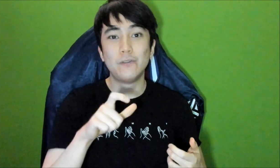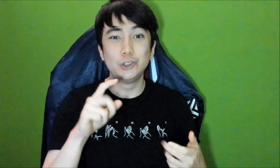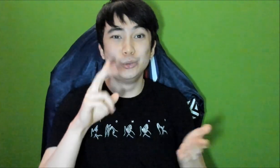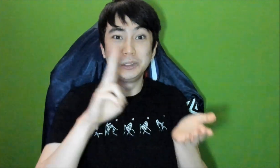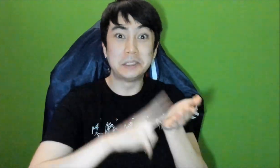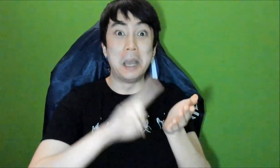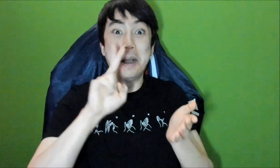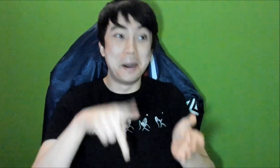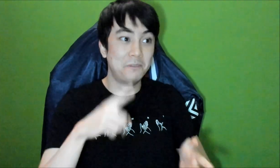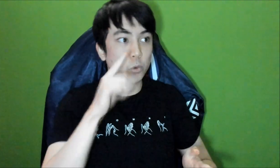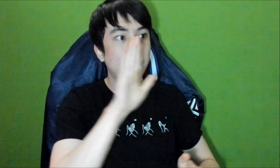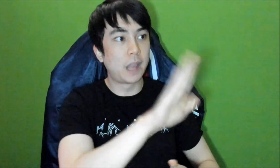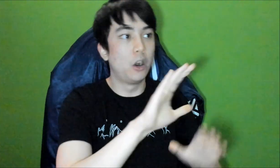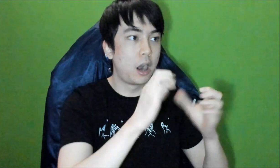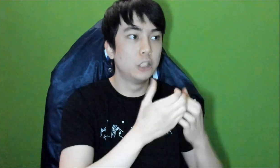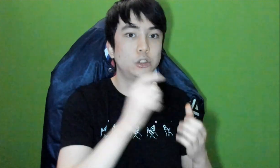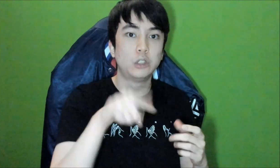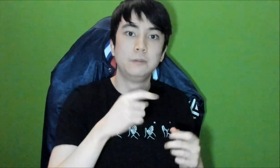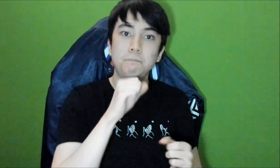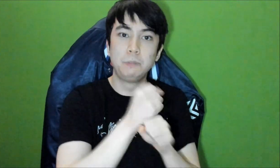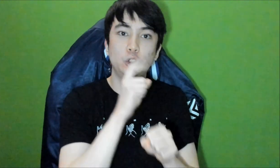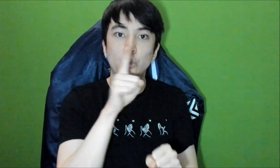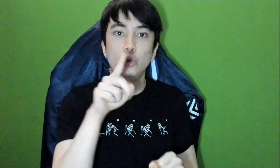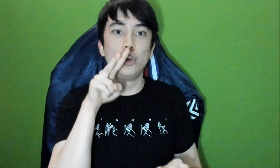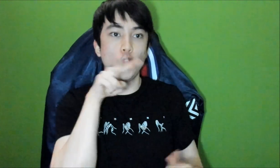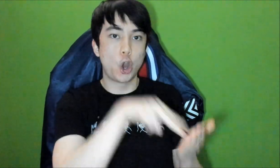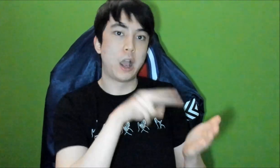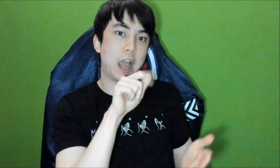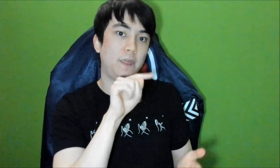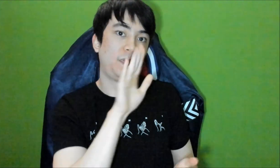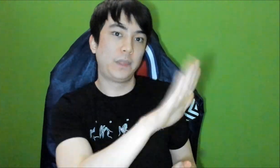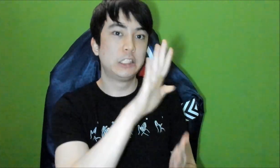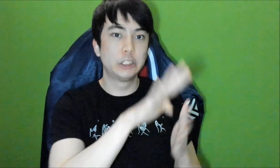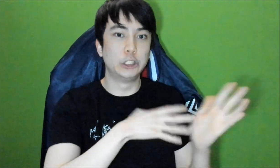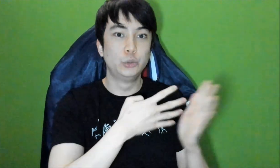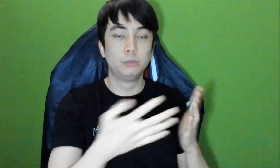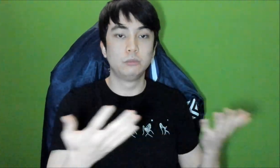You don't have to sign up for their classes. Just make sure you look at their schedule